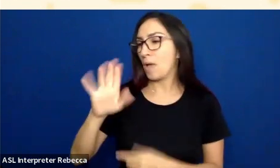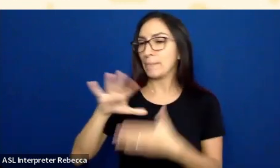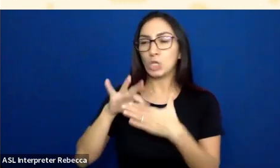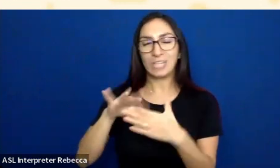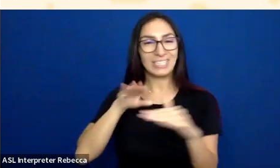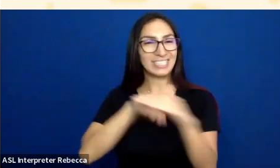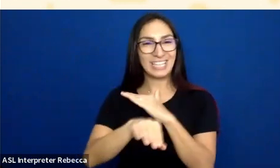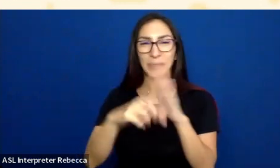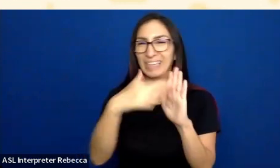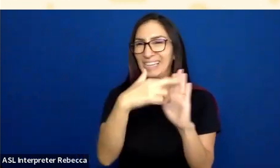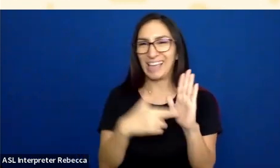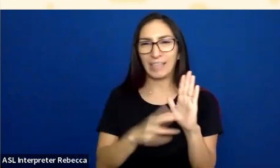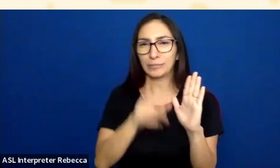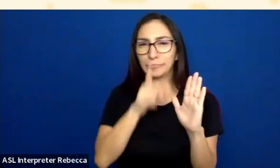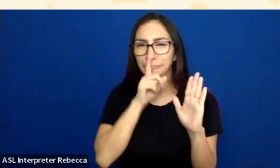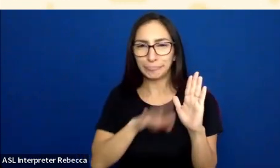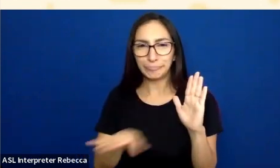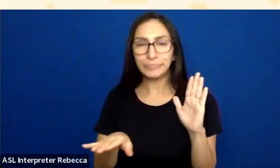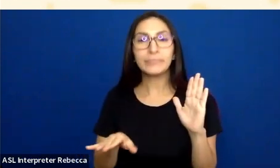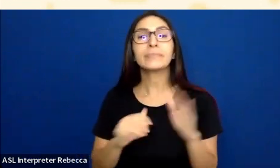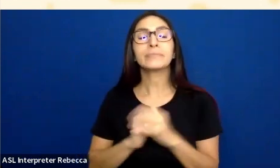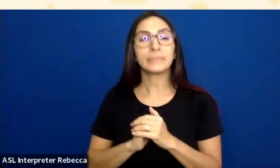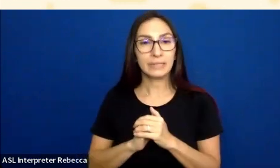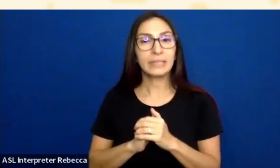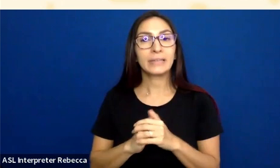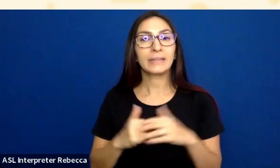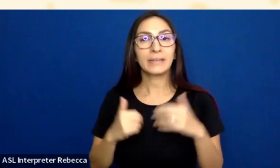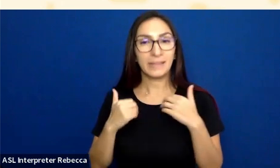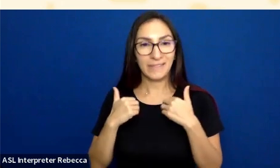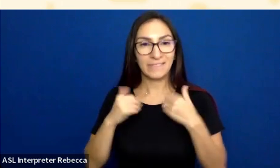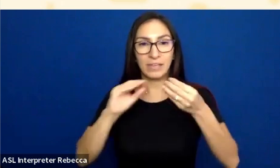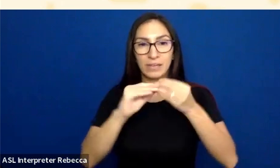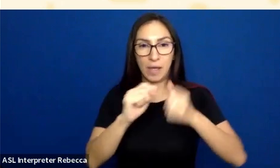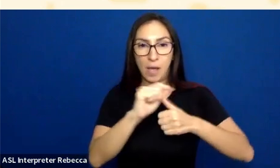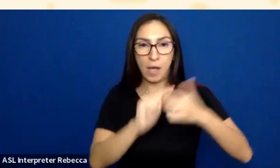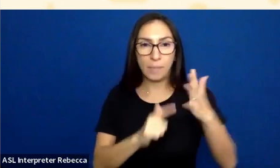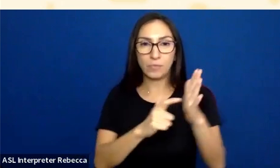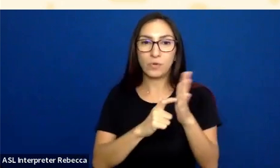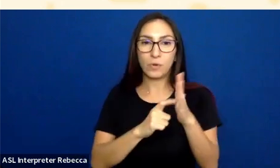Just within the guidelines, there are these numbered requirements called Success Criterion.